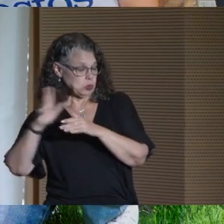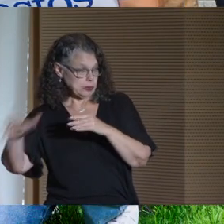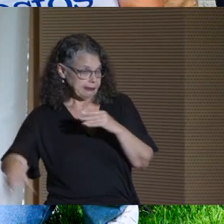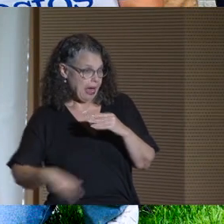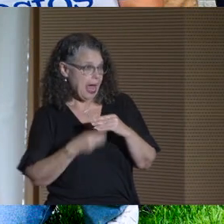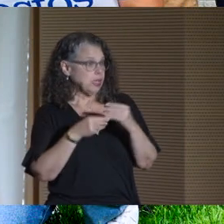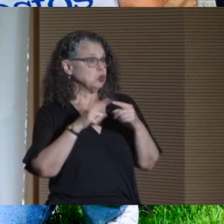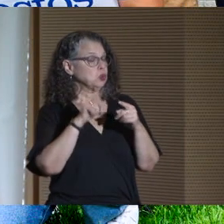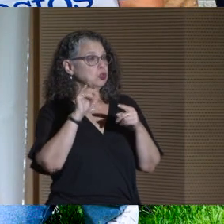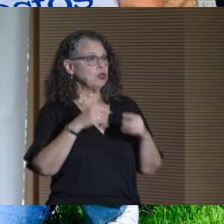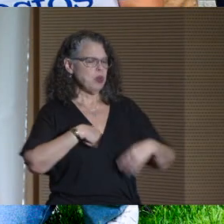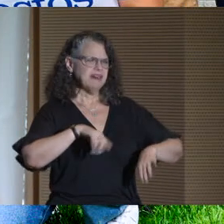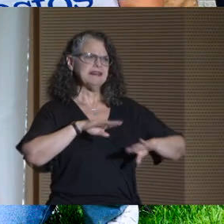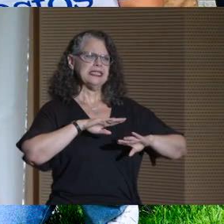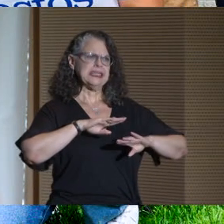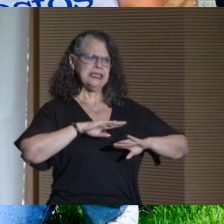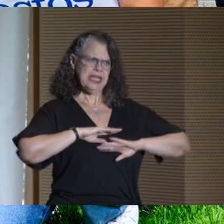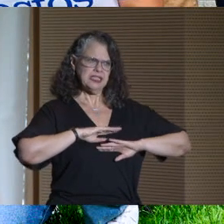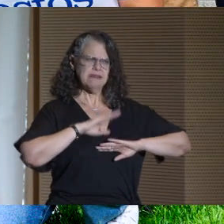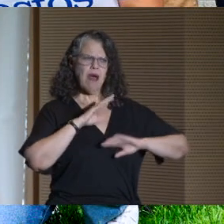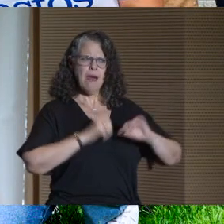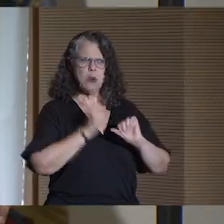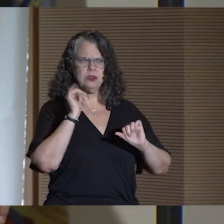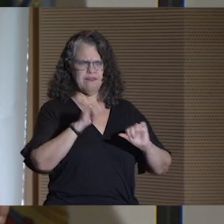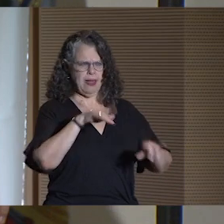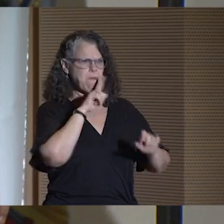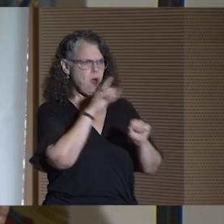we have fulfilled much of that promise.